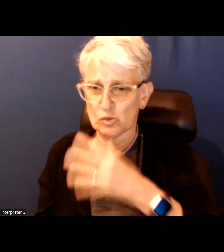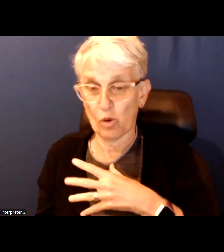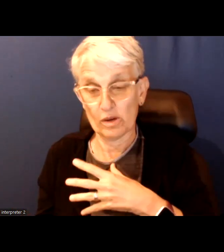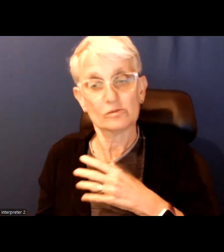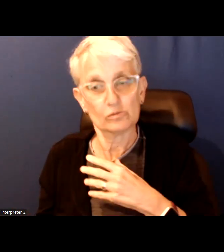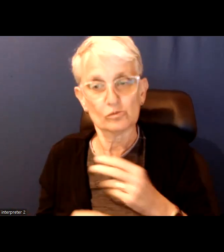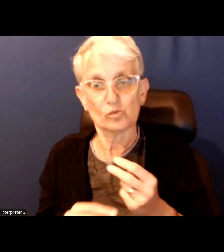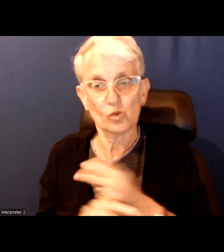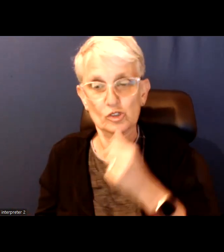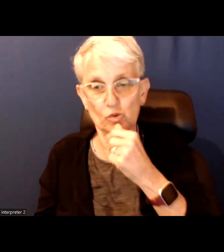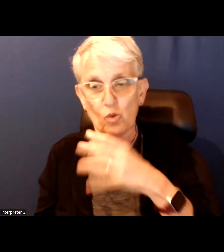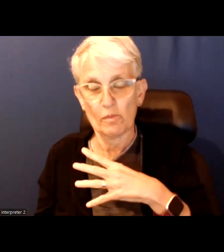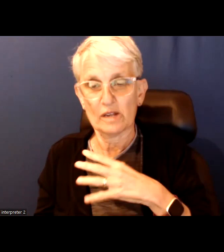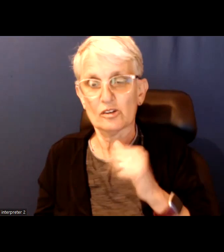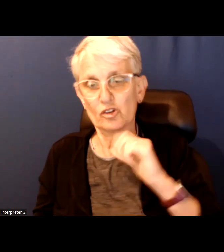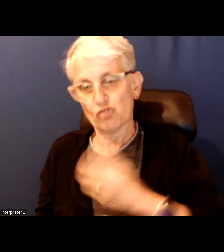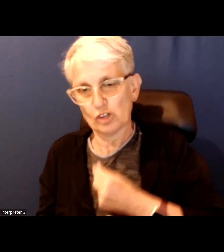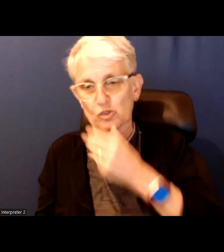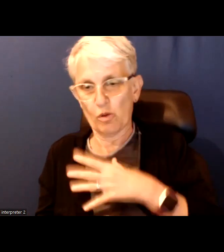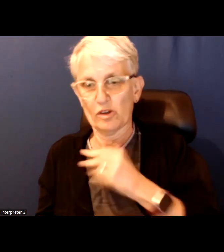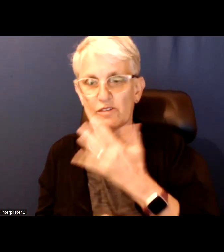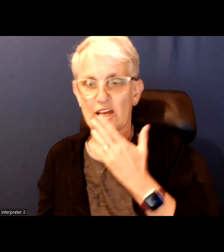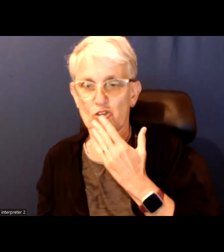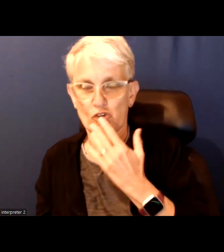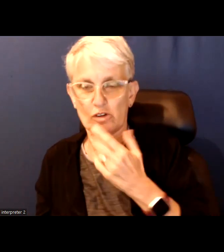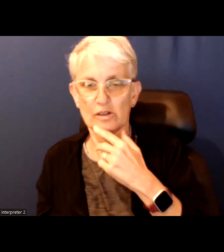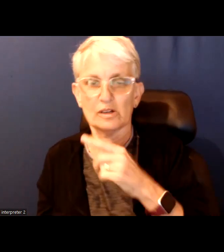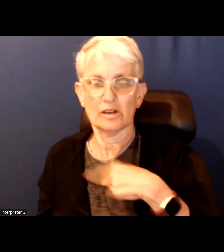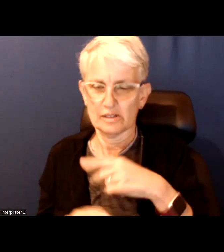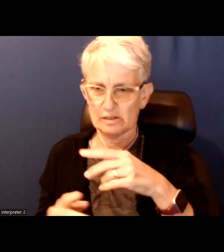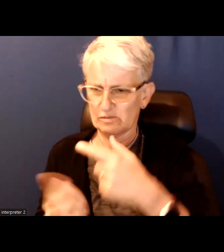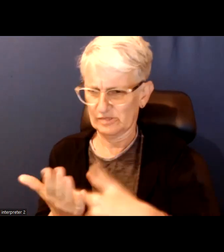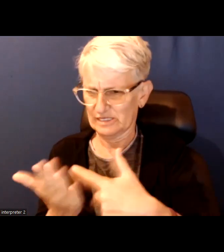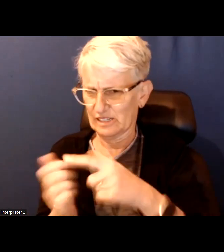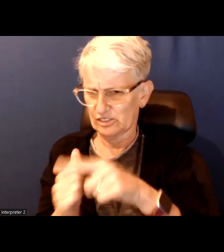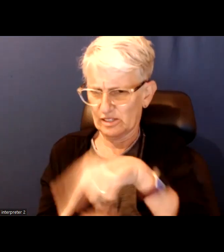Trans Women of color.